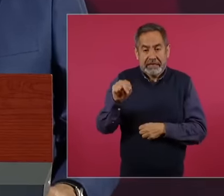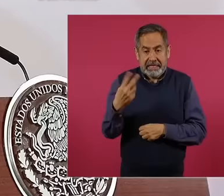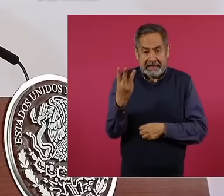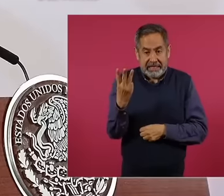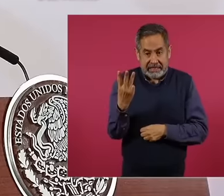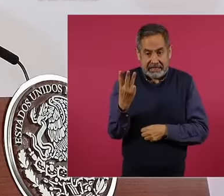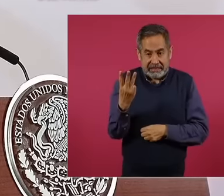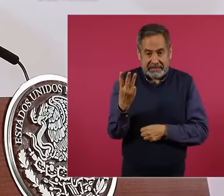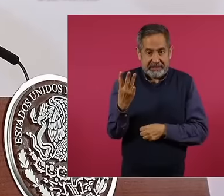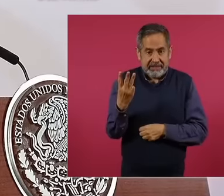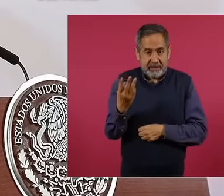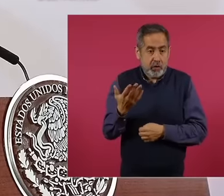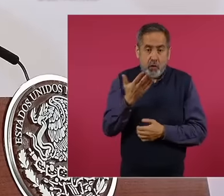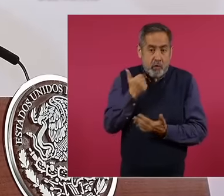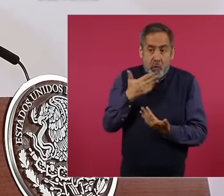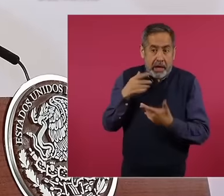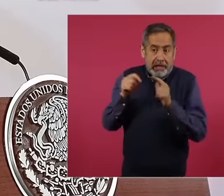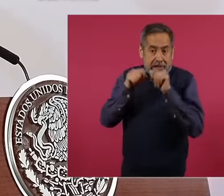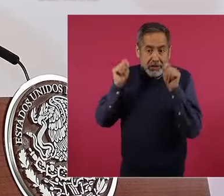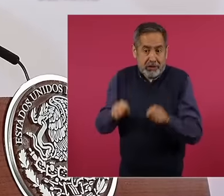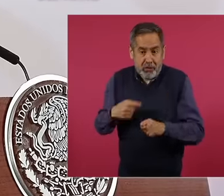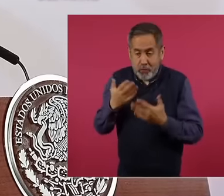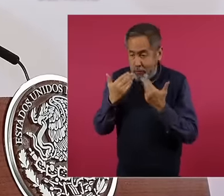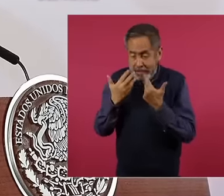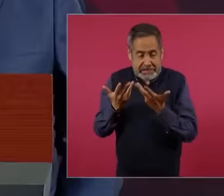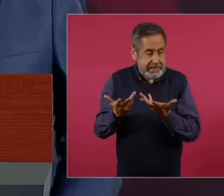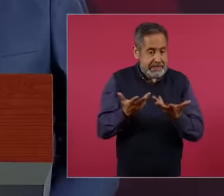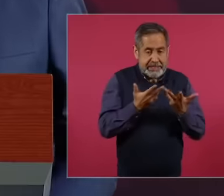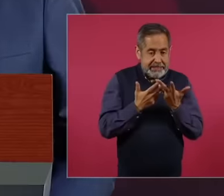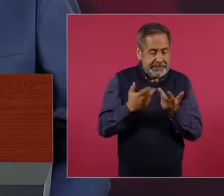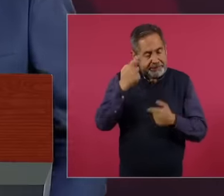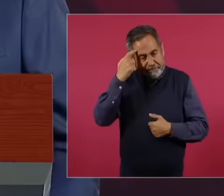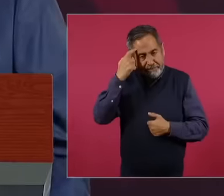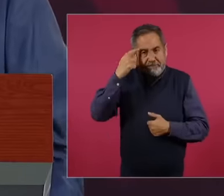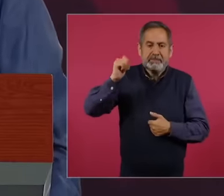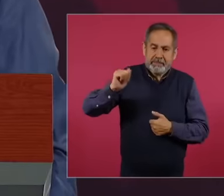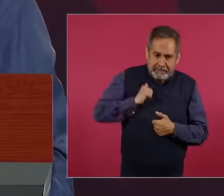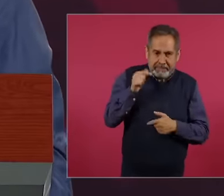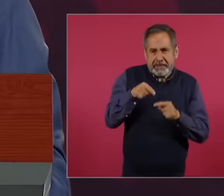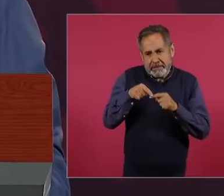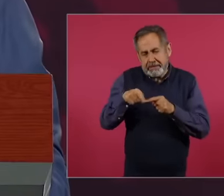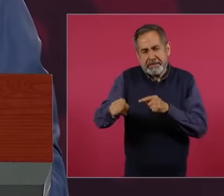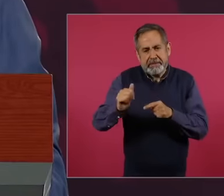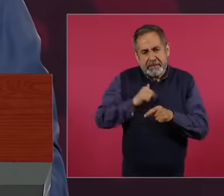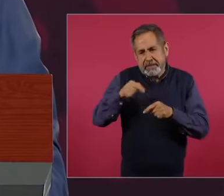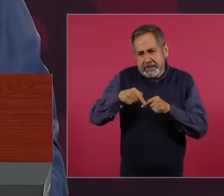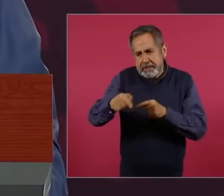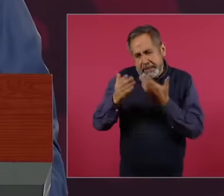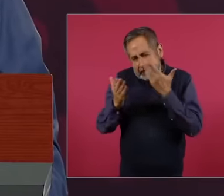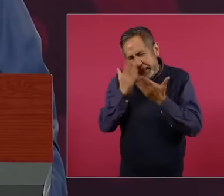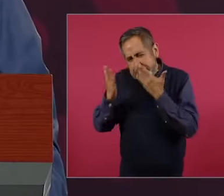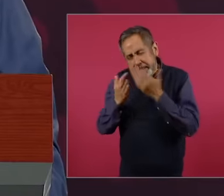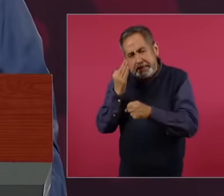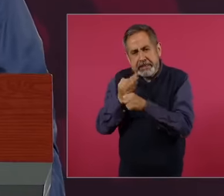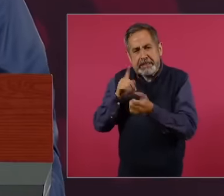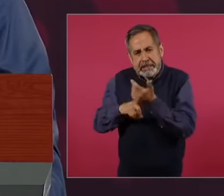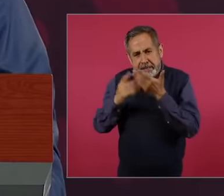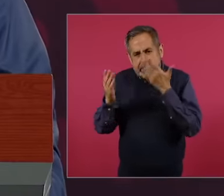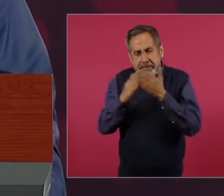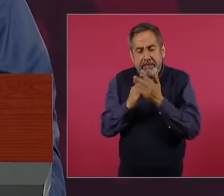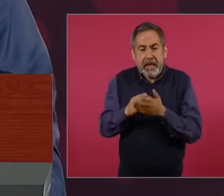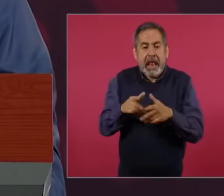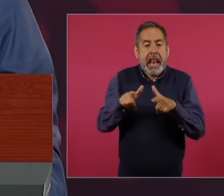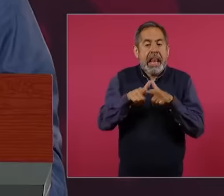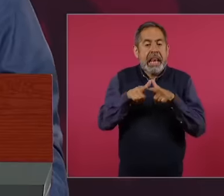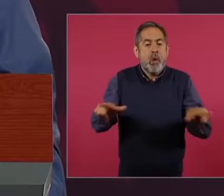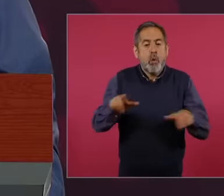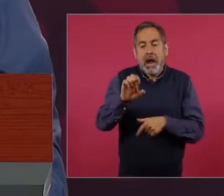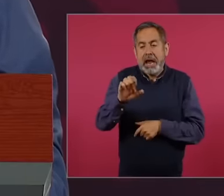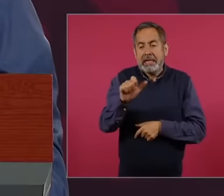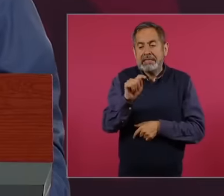I had not graduated, I took the opportunity to study foreign languages because to